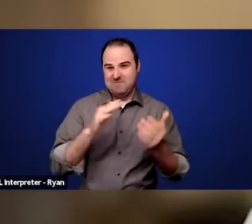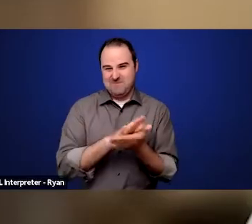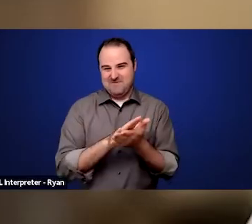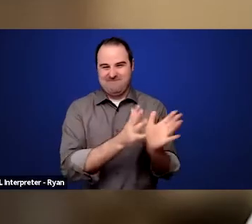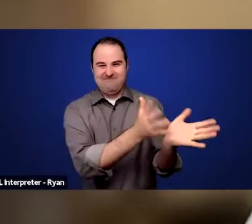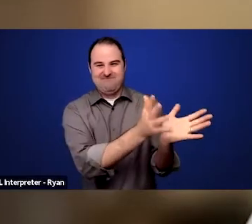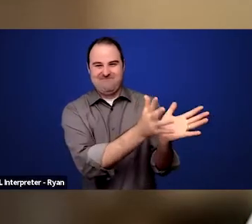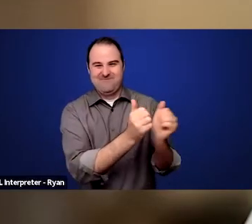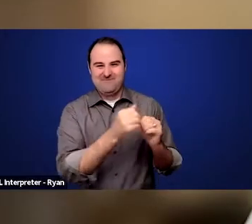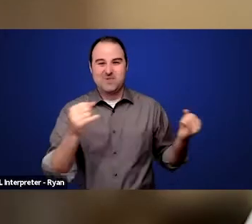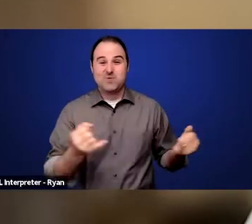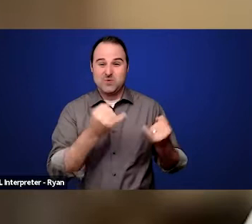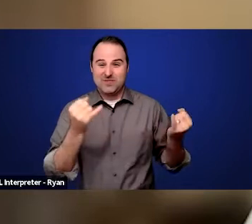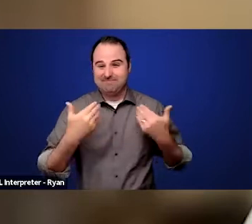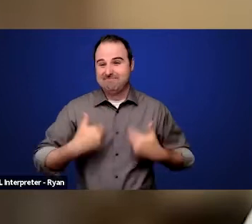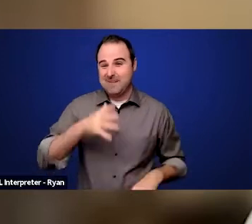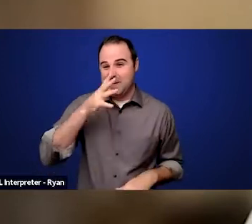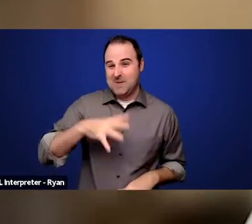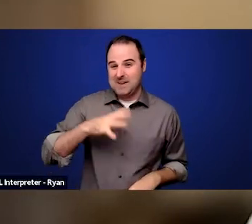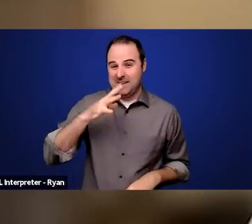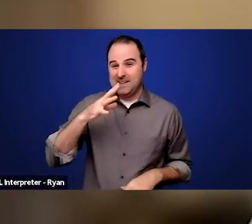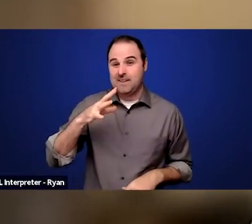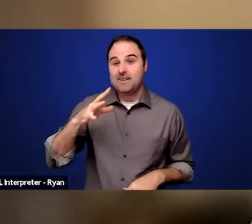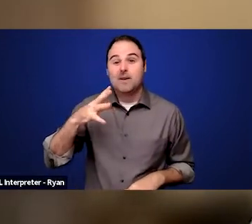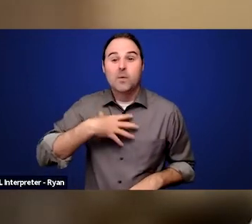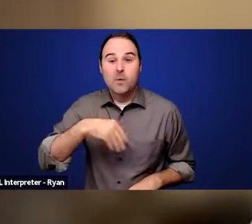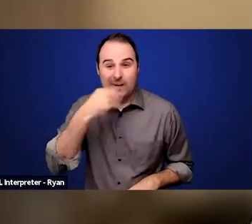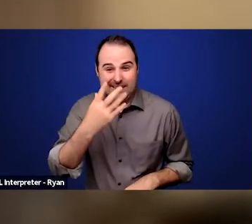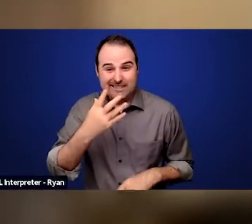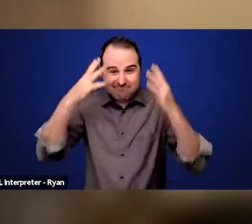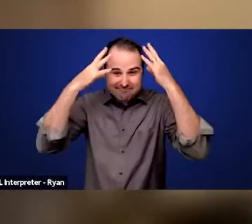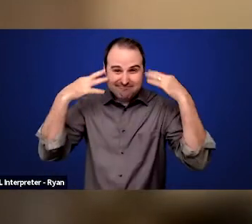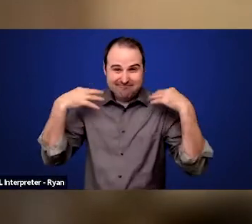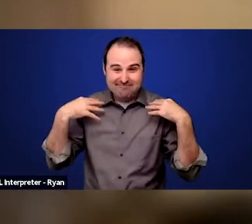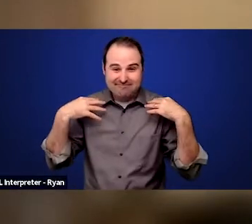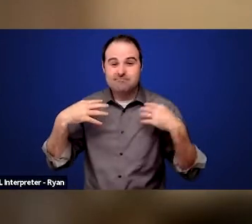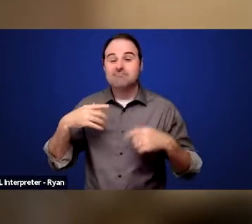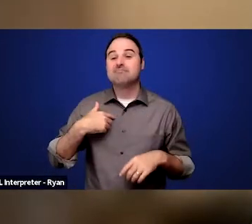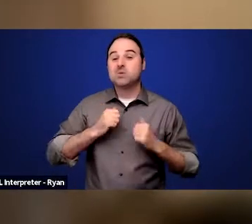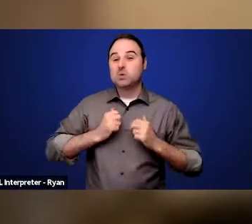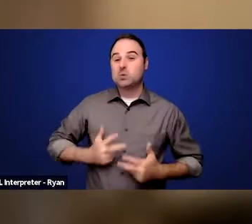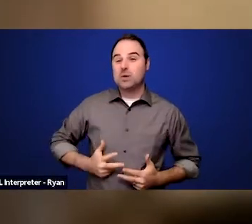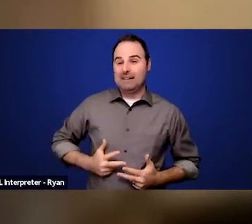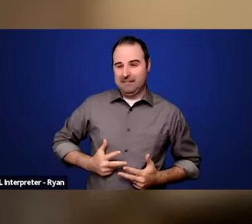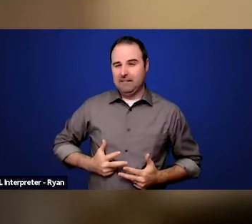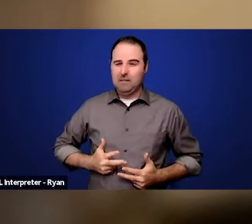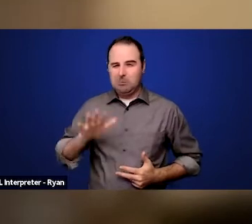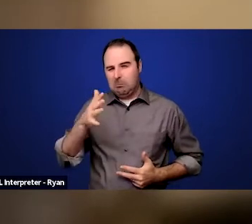I'm a white woman with shoulder length blonde hair and I'm wearing a off-white sweater over a black and white pattern dress.